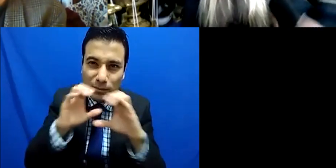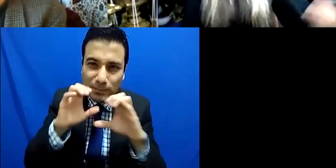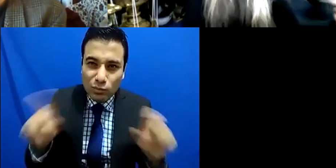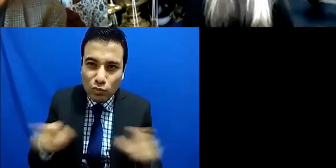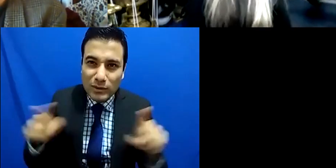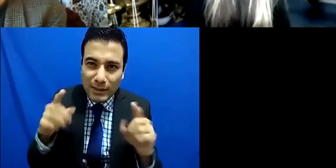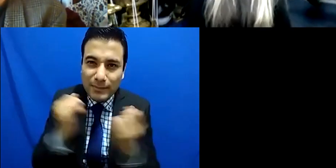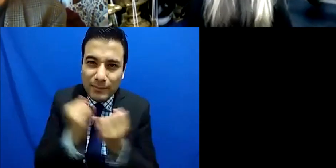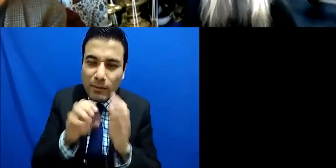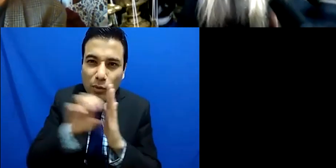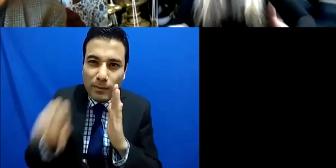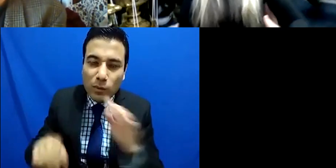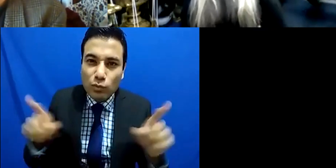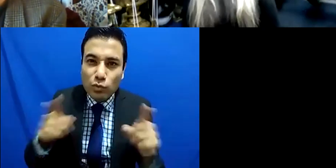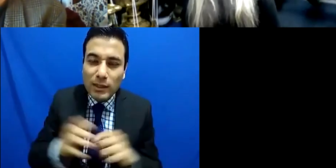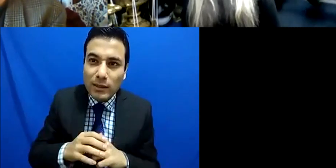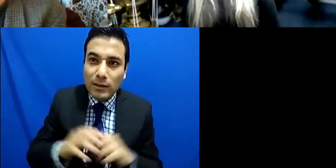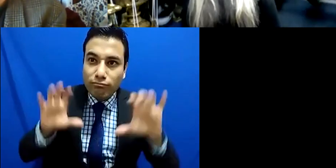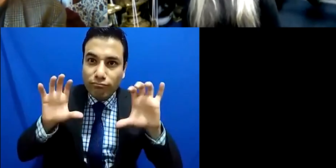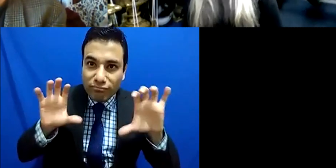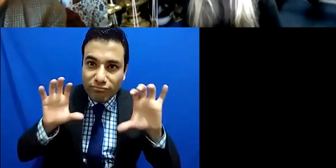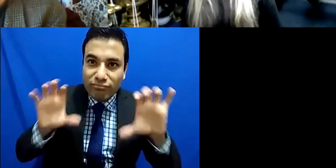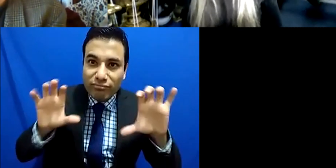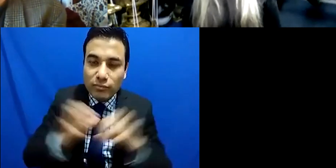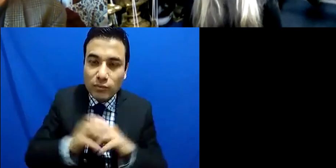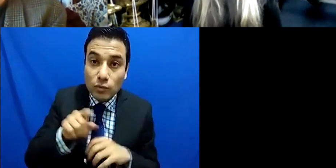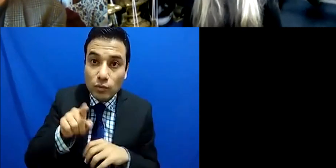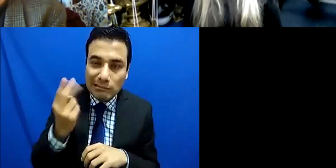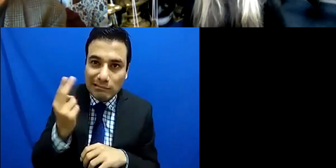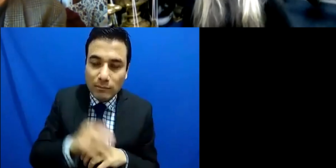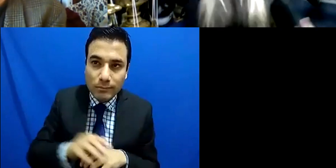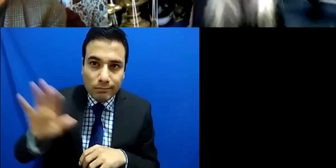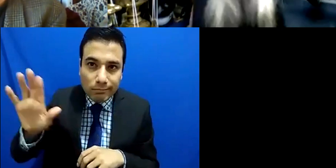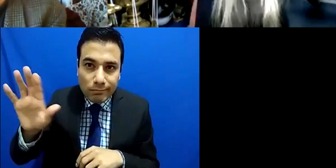sit on a wooden chair or a cushion chair because then nothing happens is it more resonant through